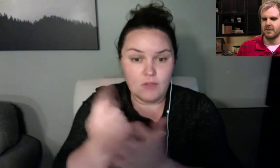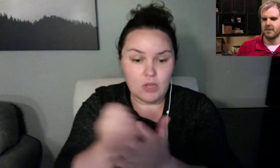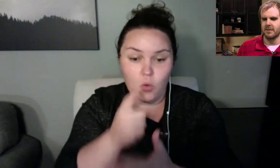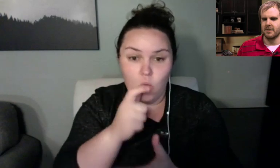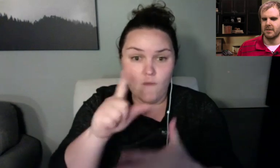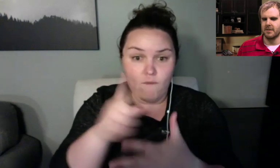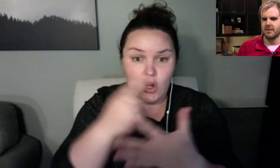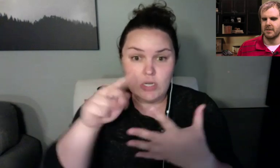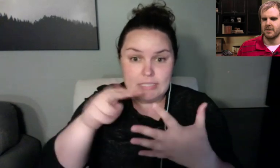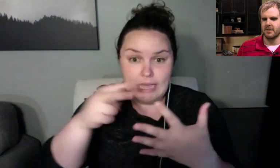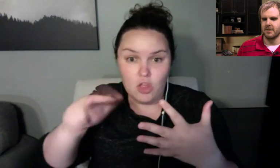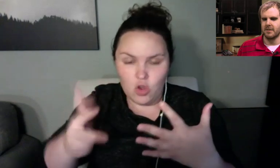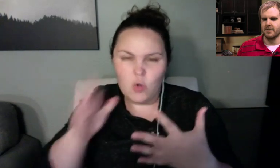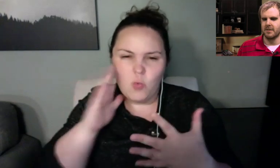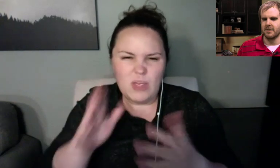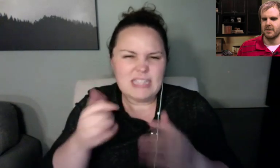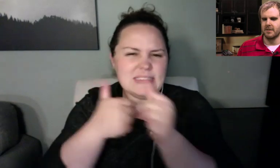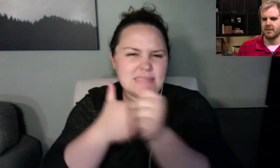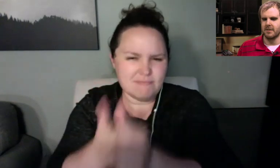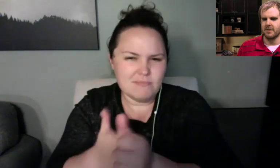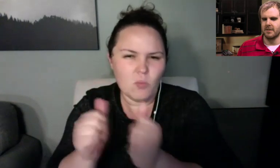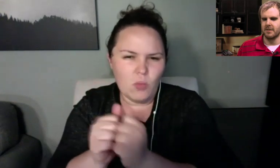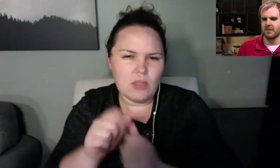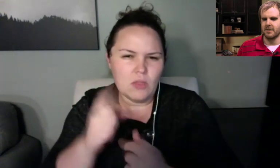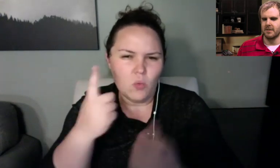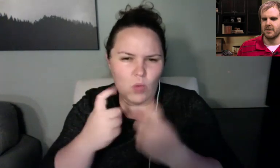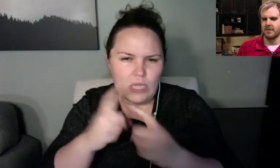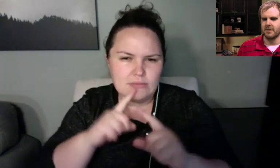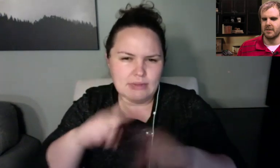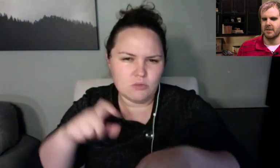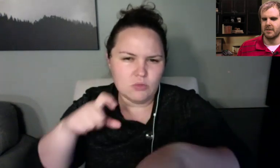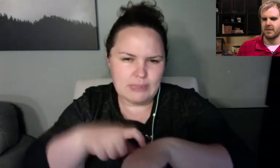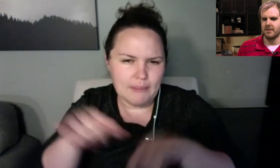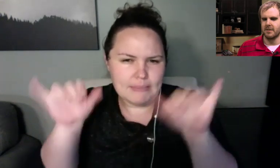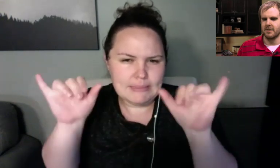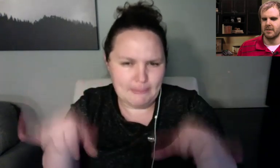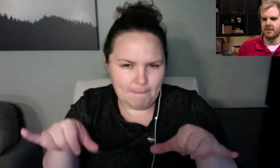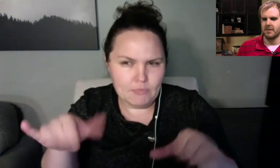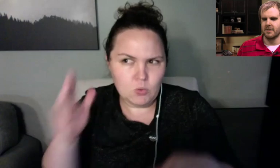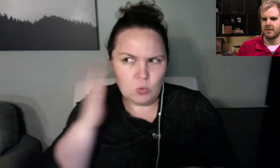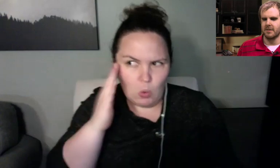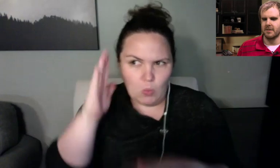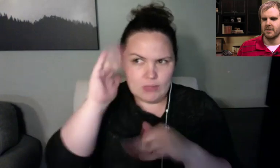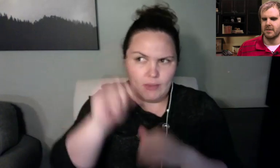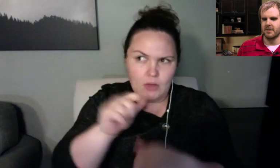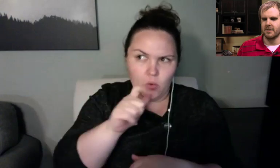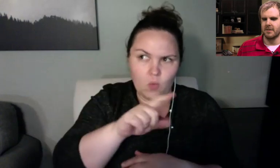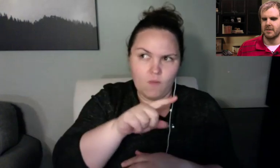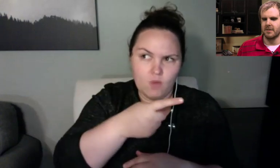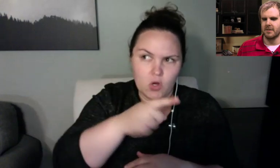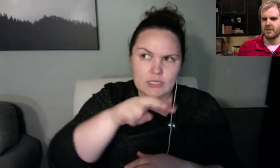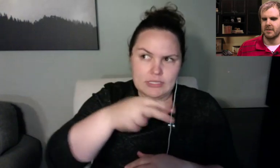nice and simple. So, as you can tell, we've got lots do this